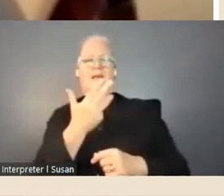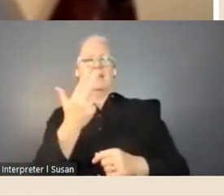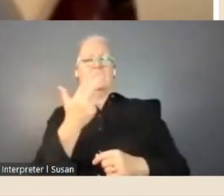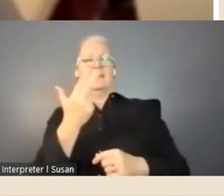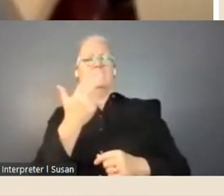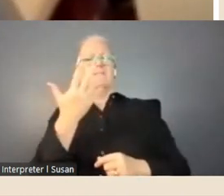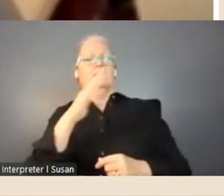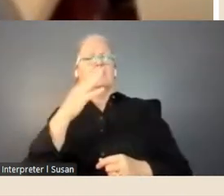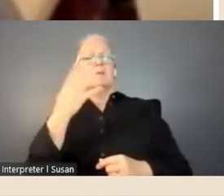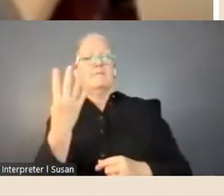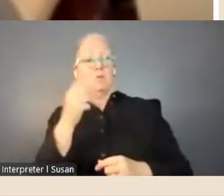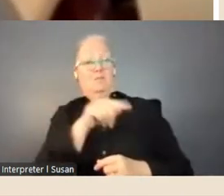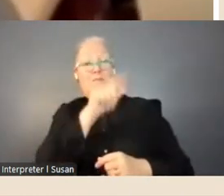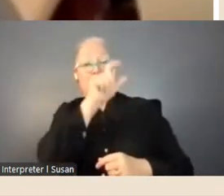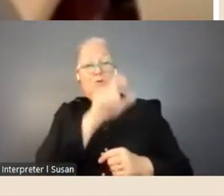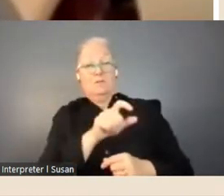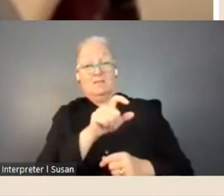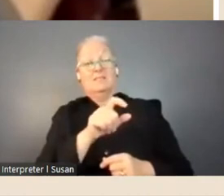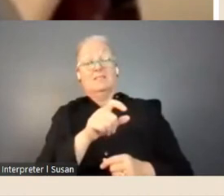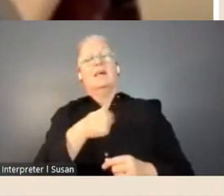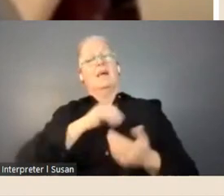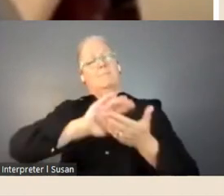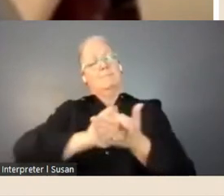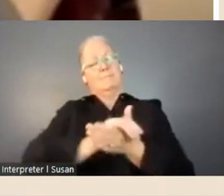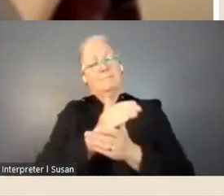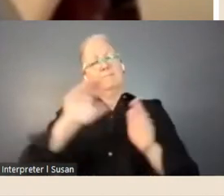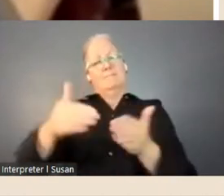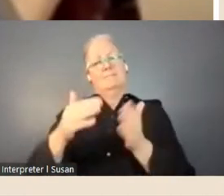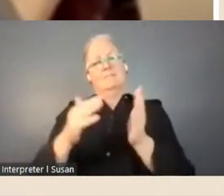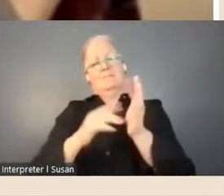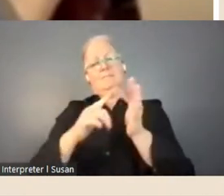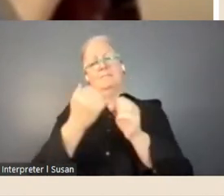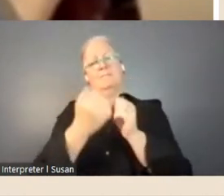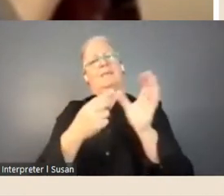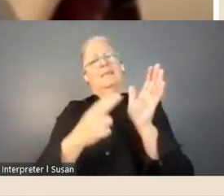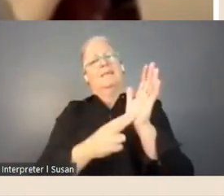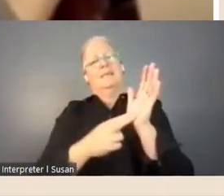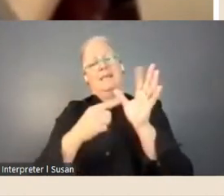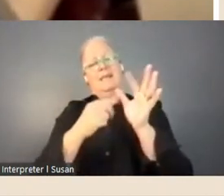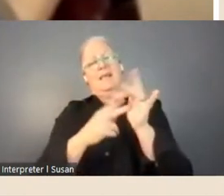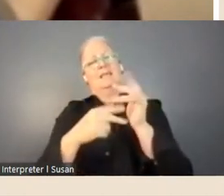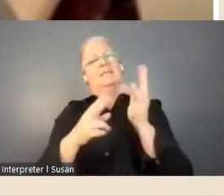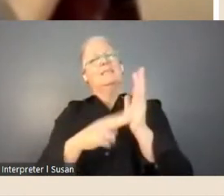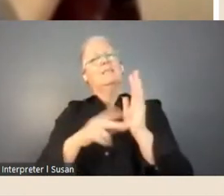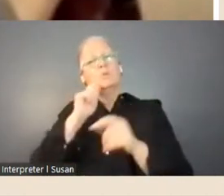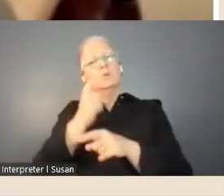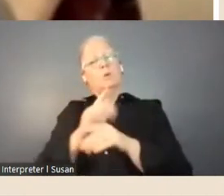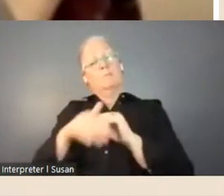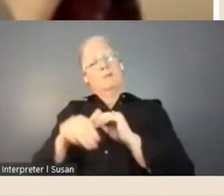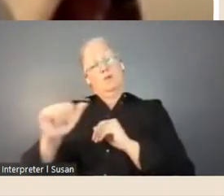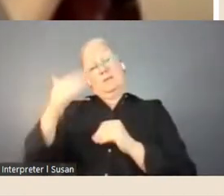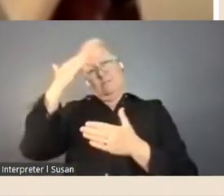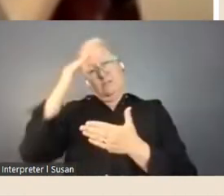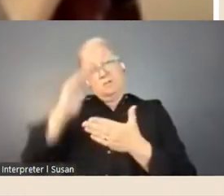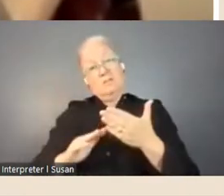I'm delighted to introduce Megan Anderson now, who will talk about her experience as the 2019